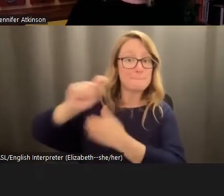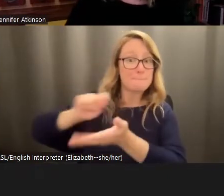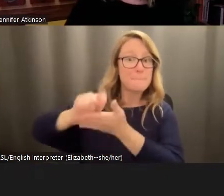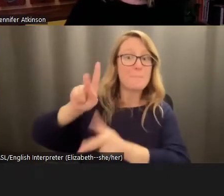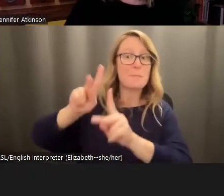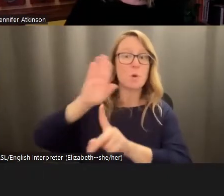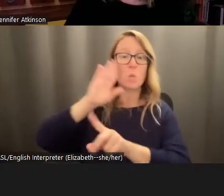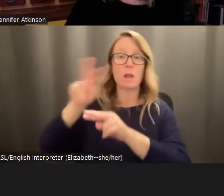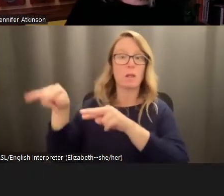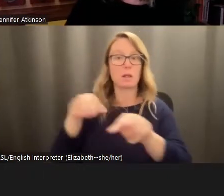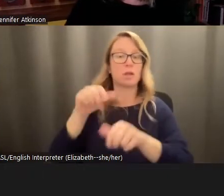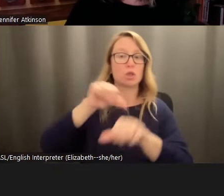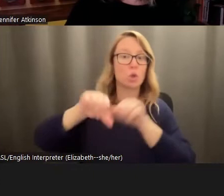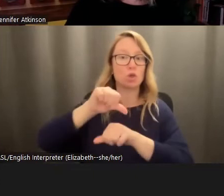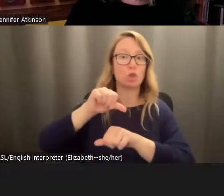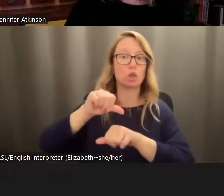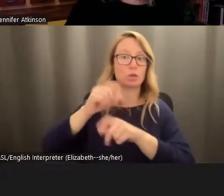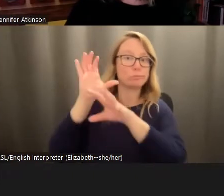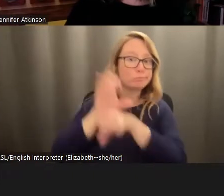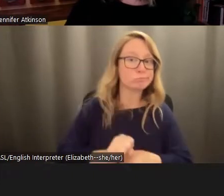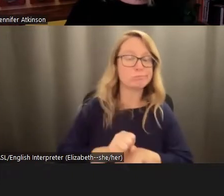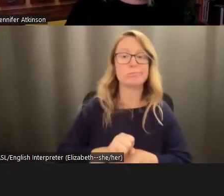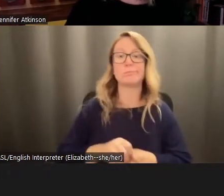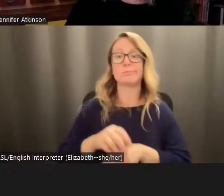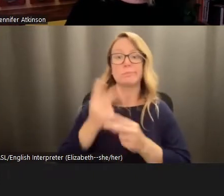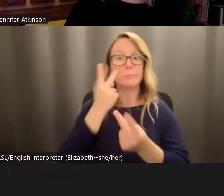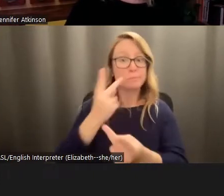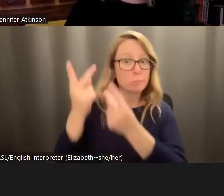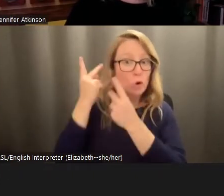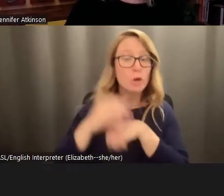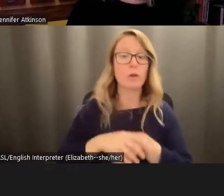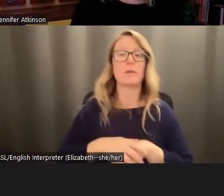rituals, whether it's a memorial or funeral or vigil. And even